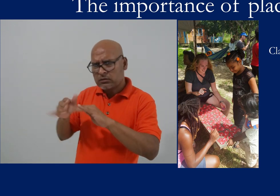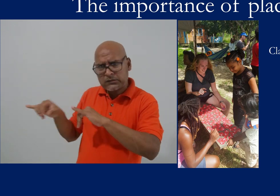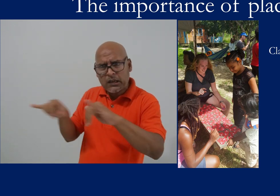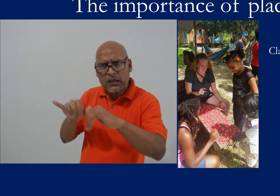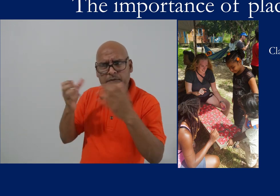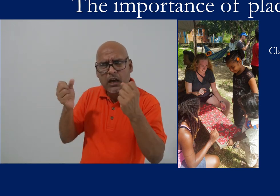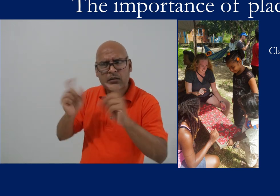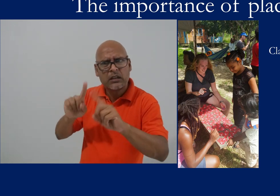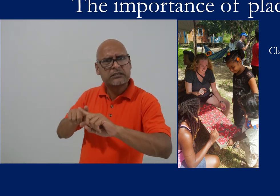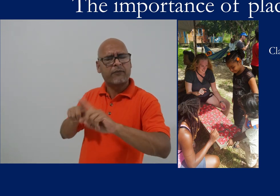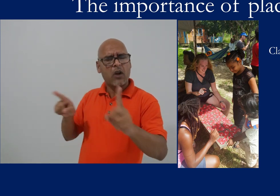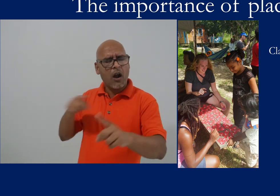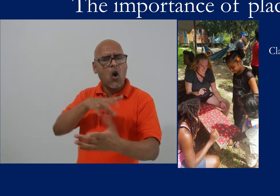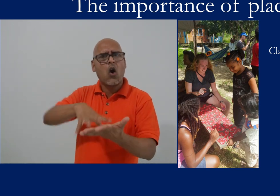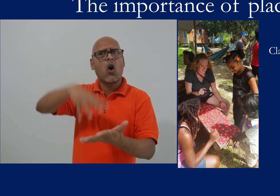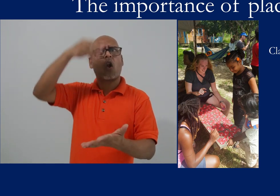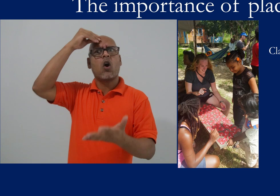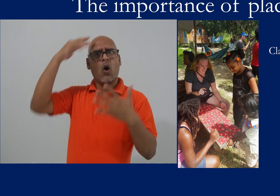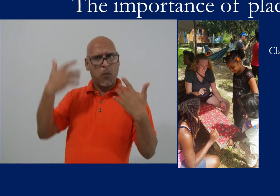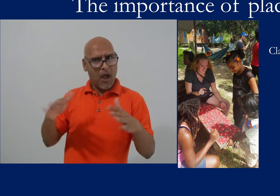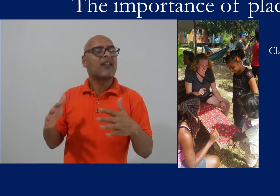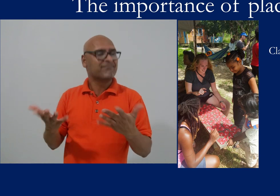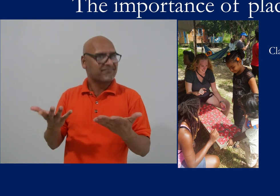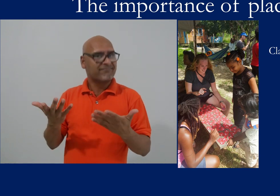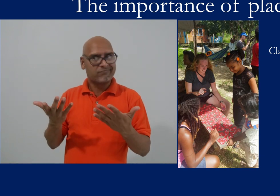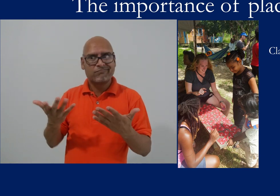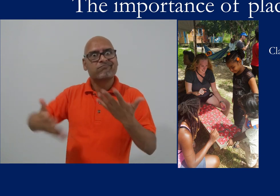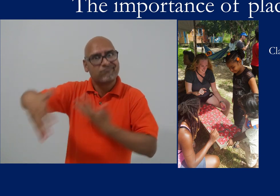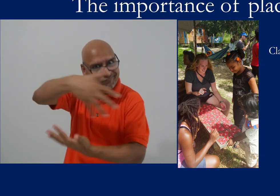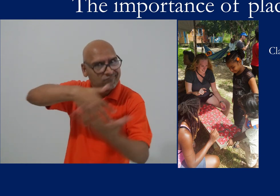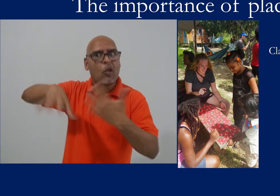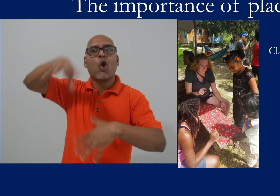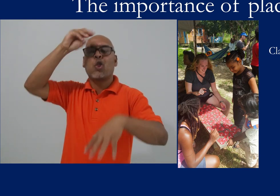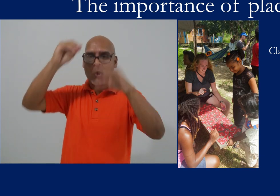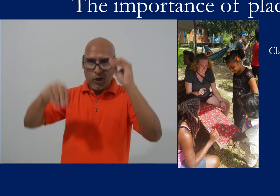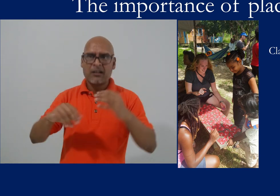different deaf communities, and sign languages in a village environment.